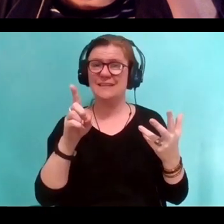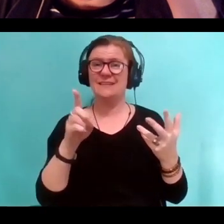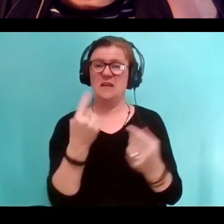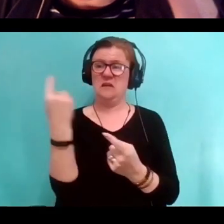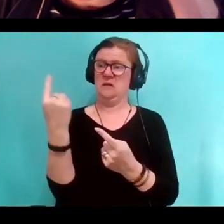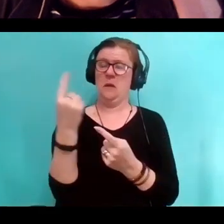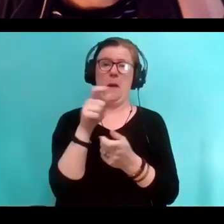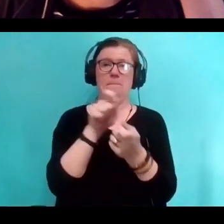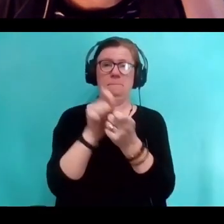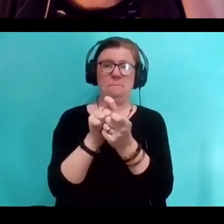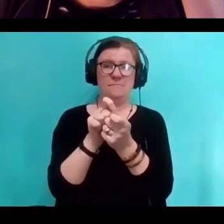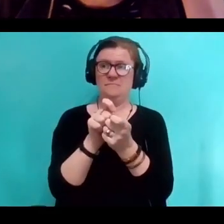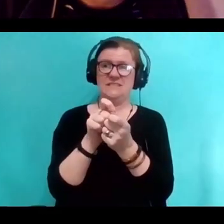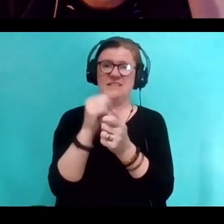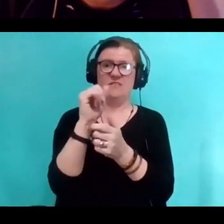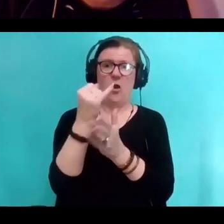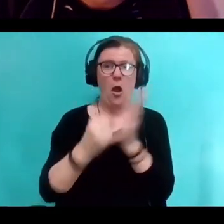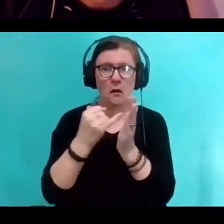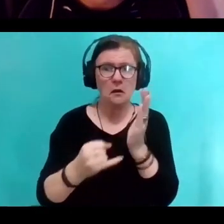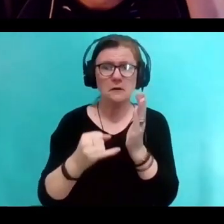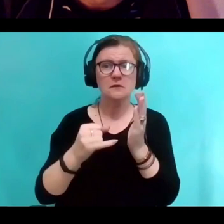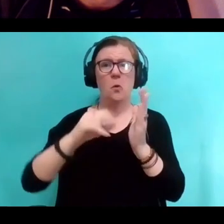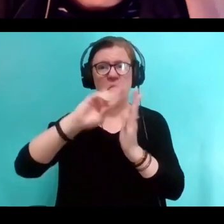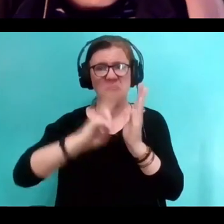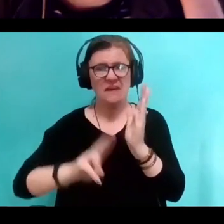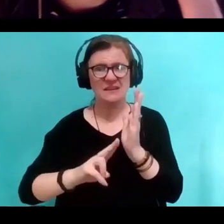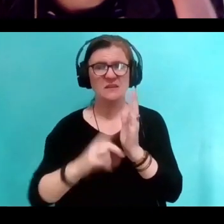I think that, not just taste,